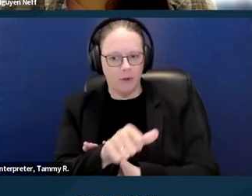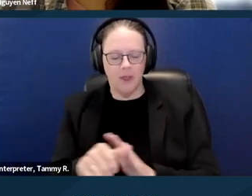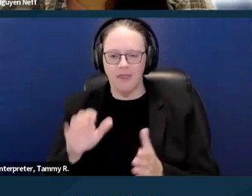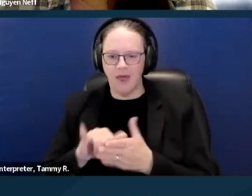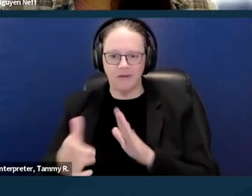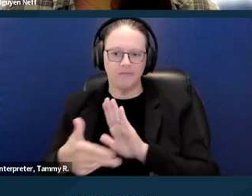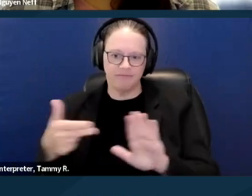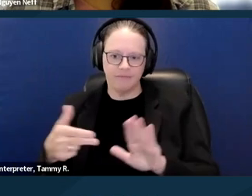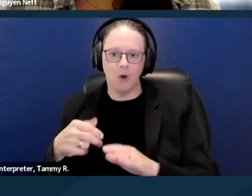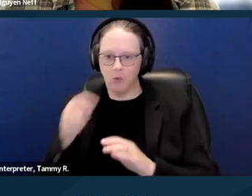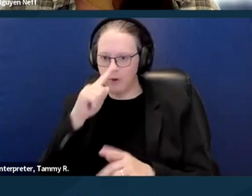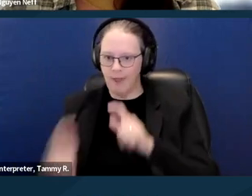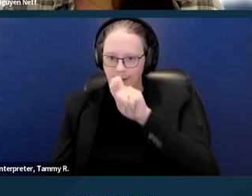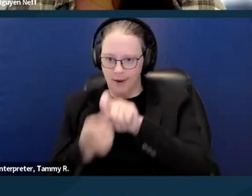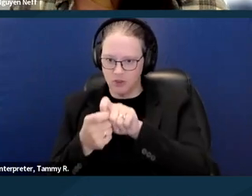and that would be an unlawful eviction.